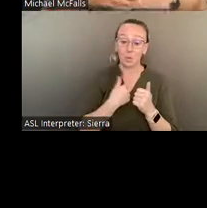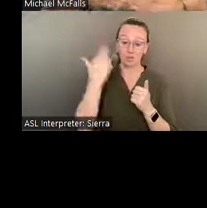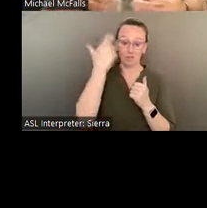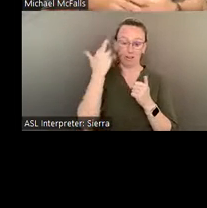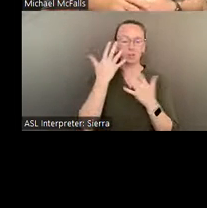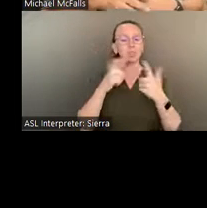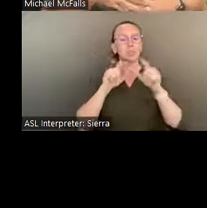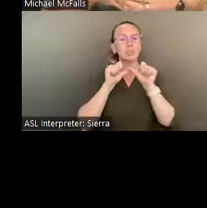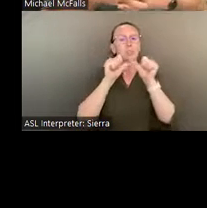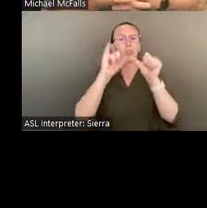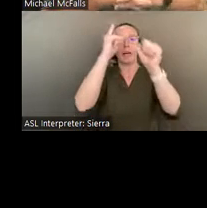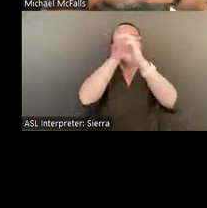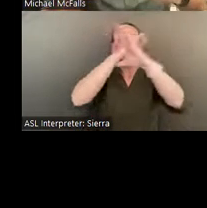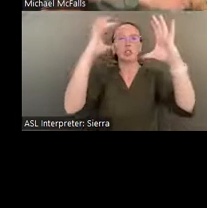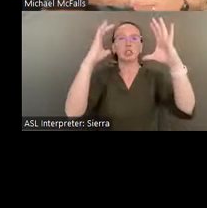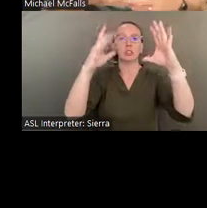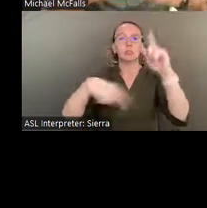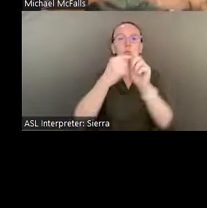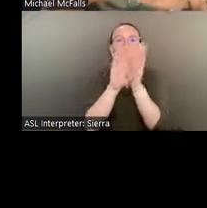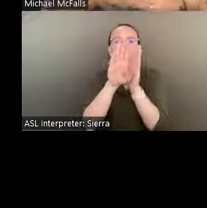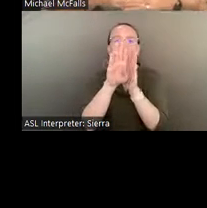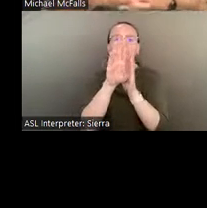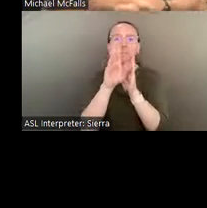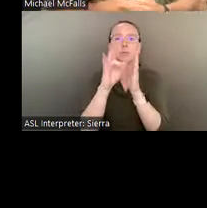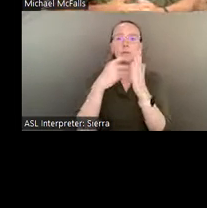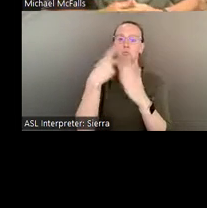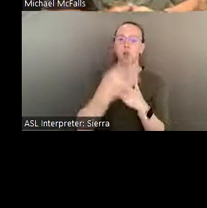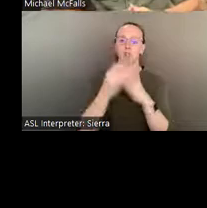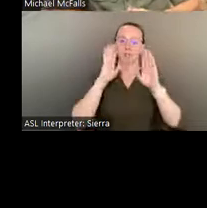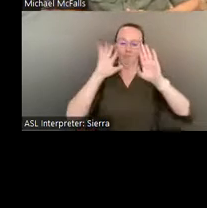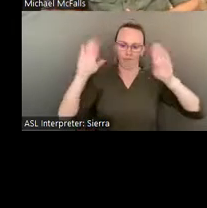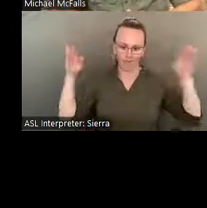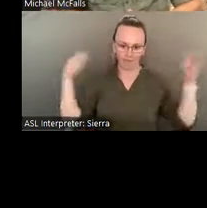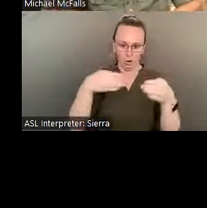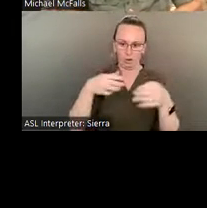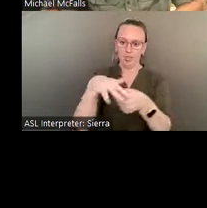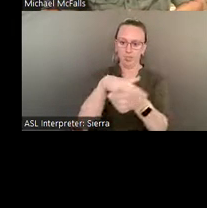new knowledge and new creative projects centered on Pasaquan.